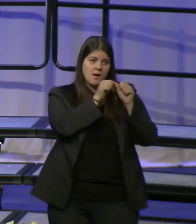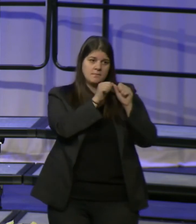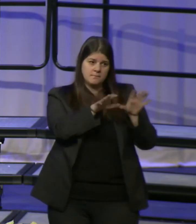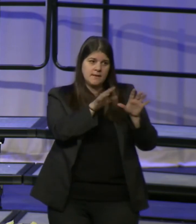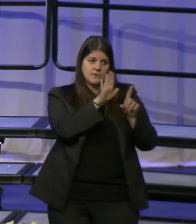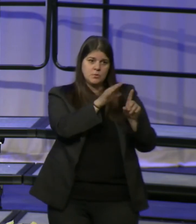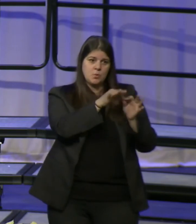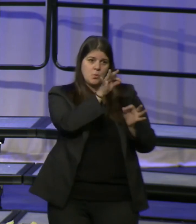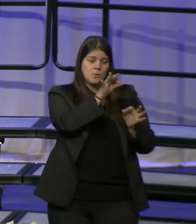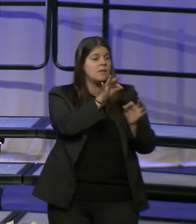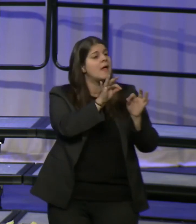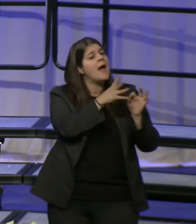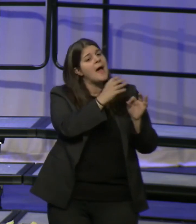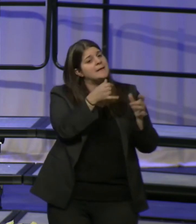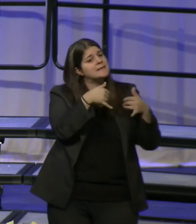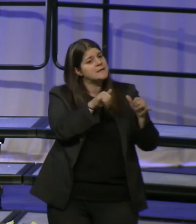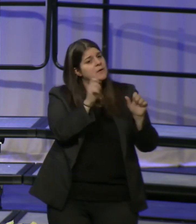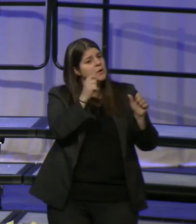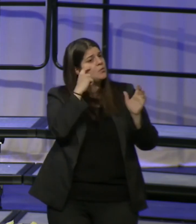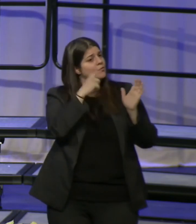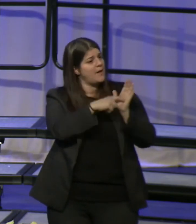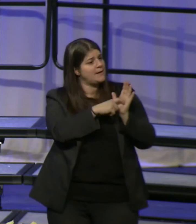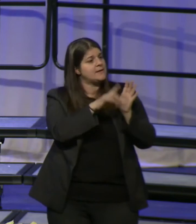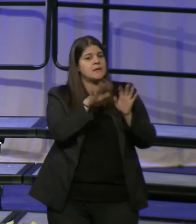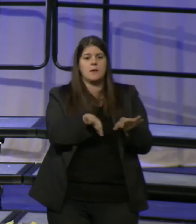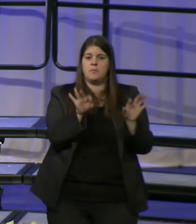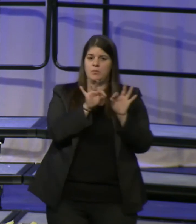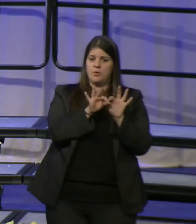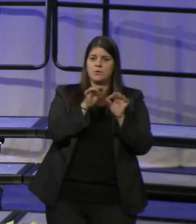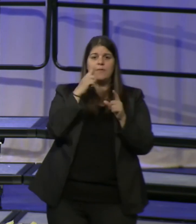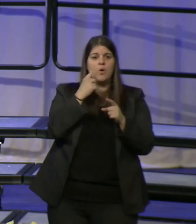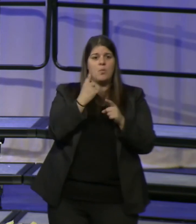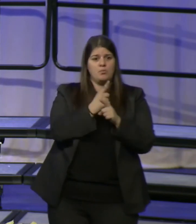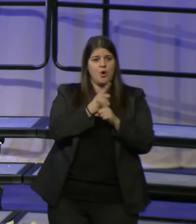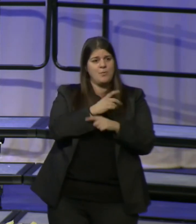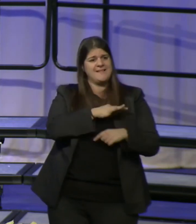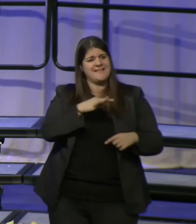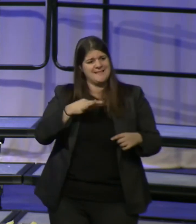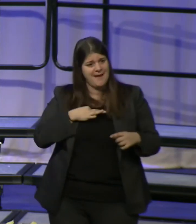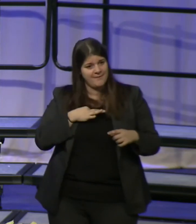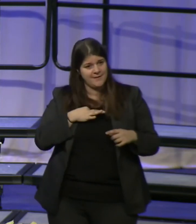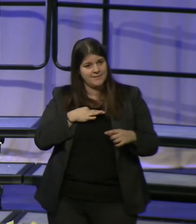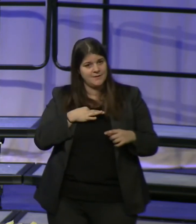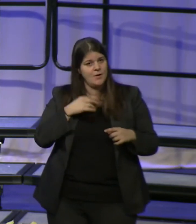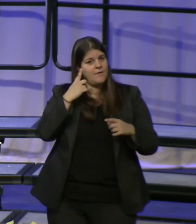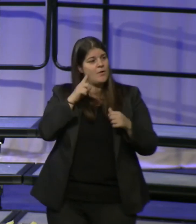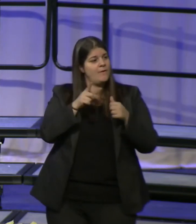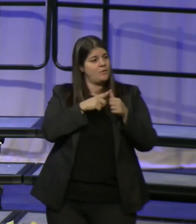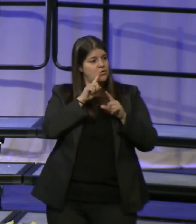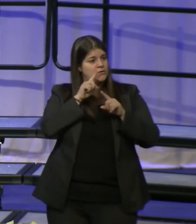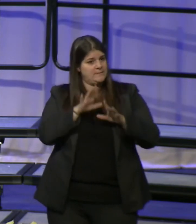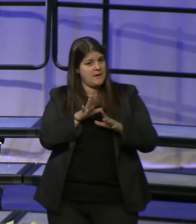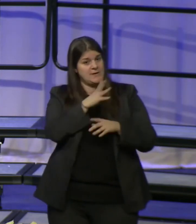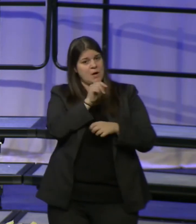and still recognize the importance of appropriate staffing and work diligently to make improvements